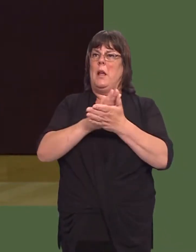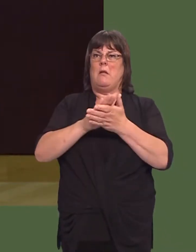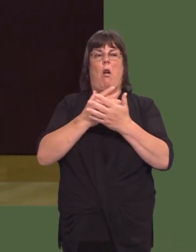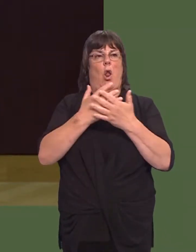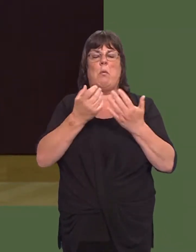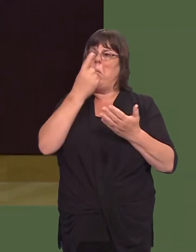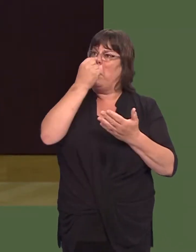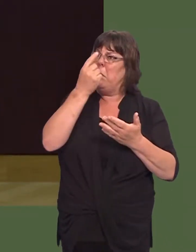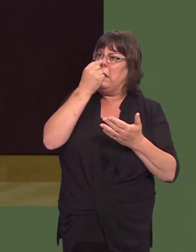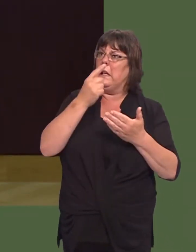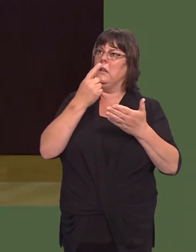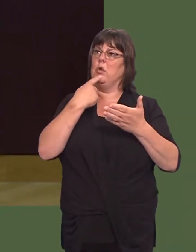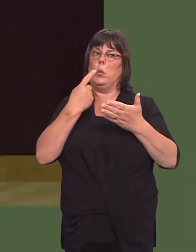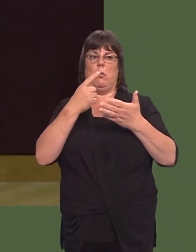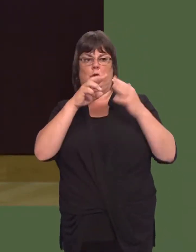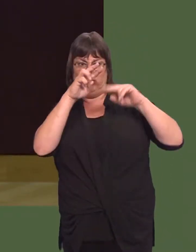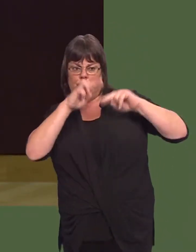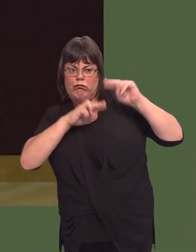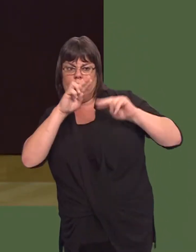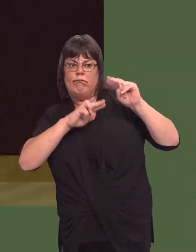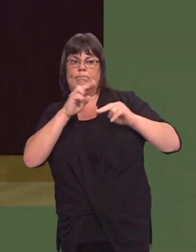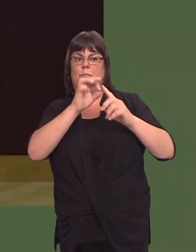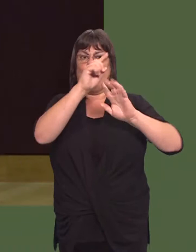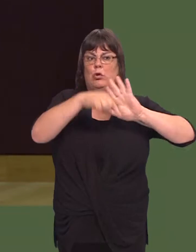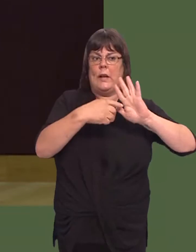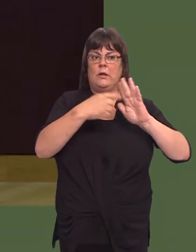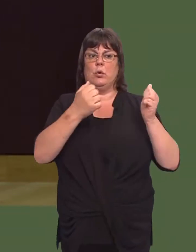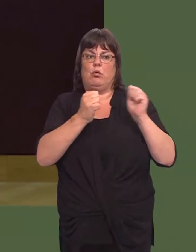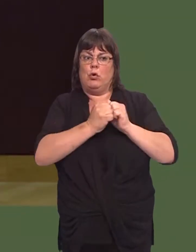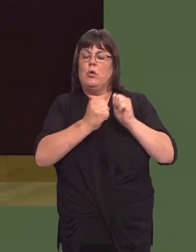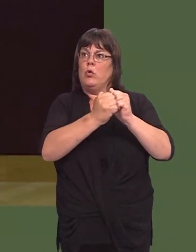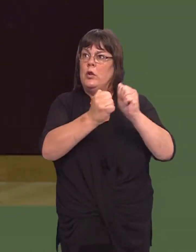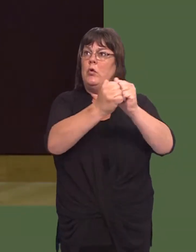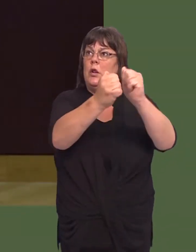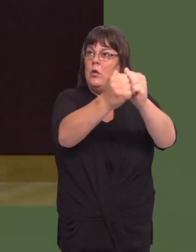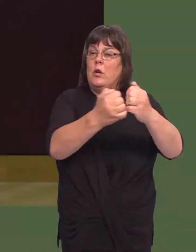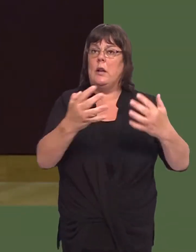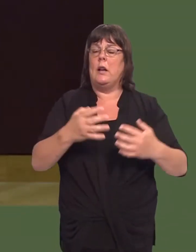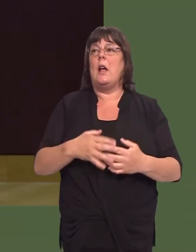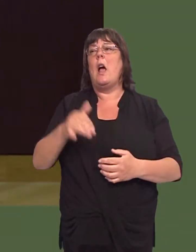So, weíve had endless due diligence, and I know that the auditor general has made a number of important criticisms of the process.